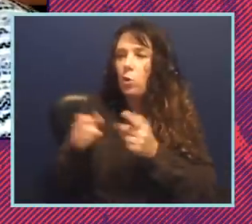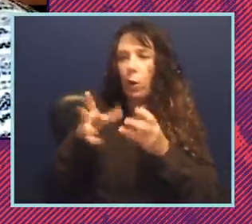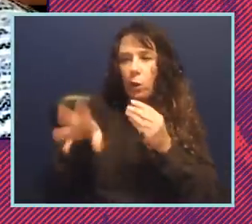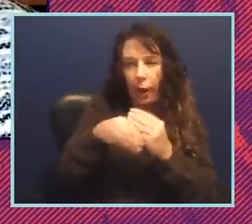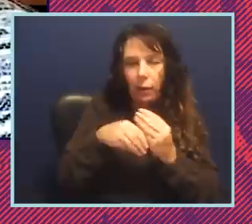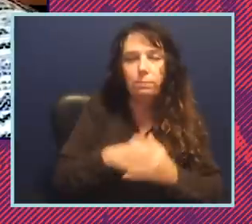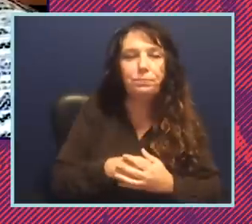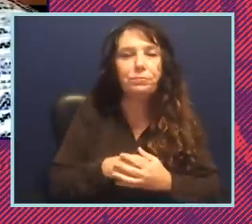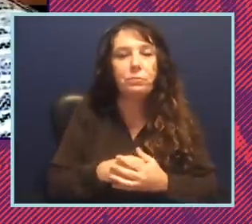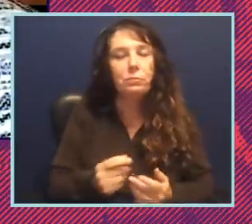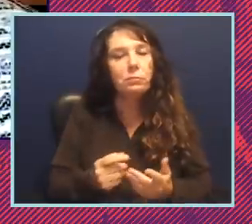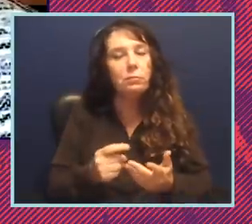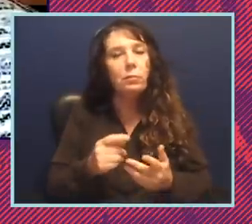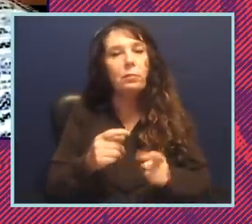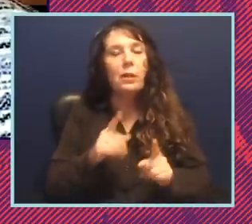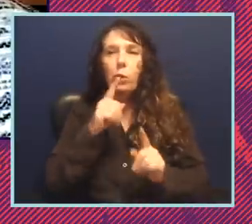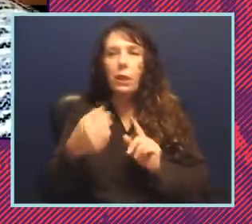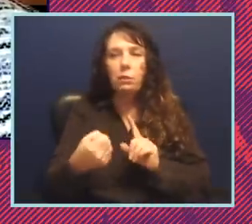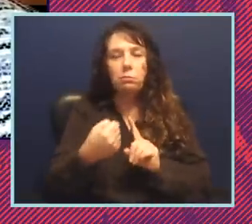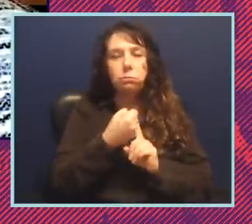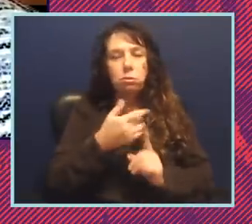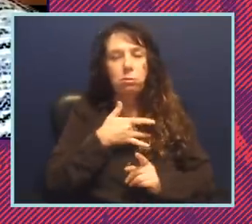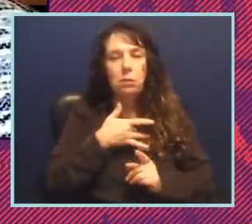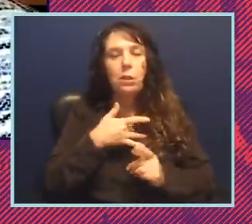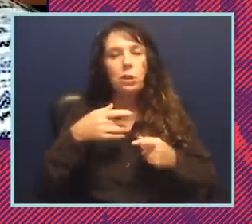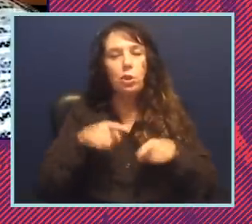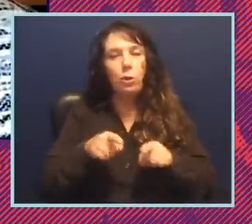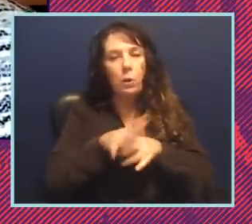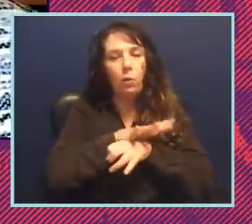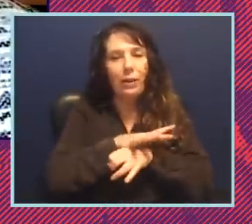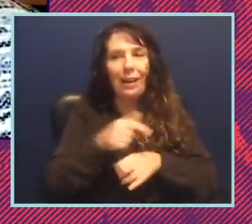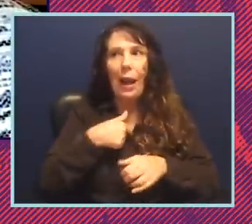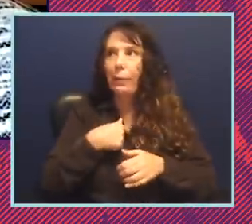is that it's especially come home to me in the clovid moment i have been stuck at the same spot